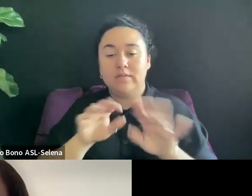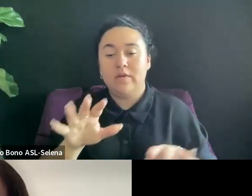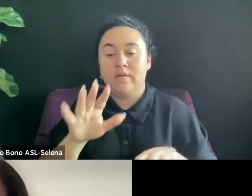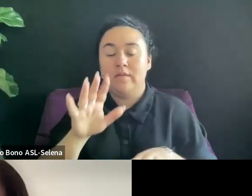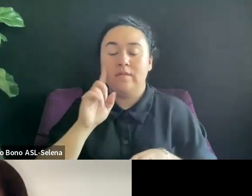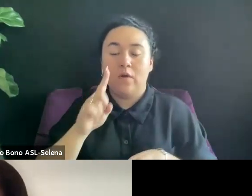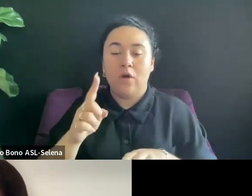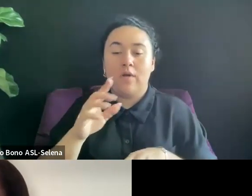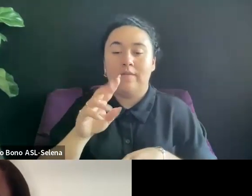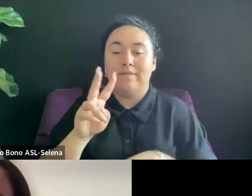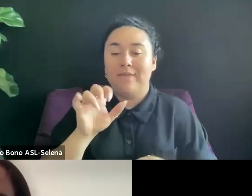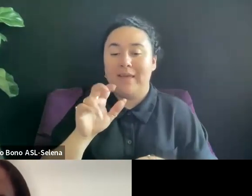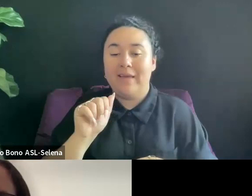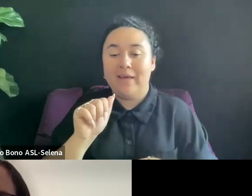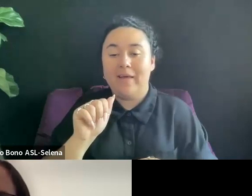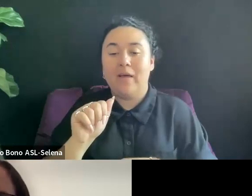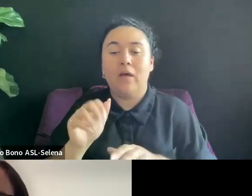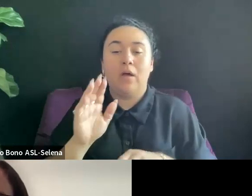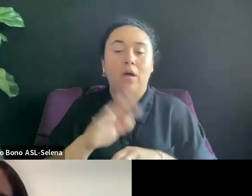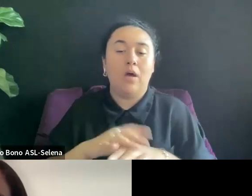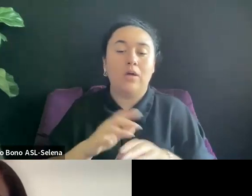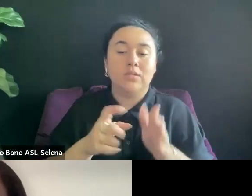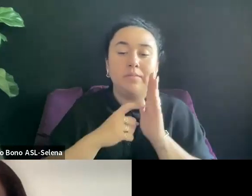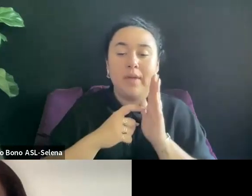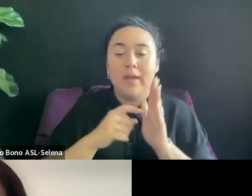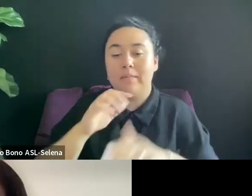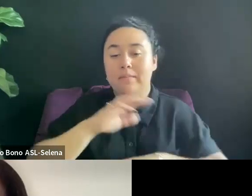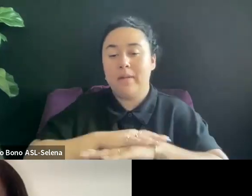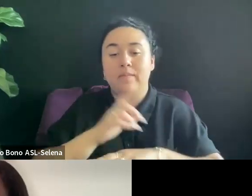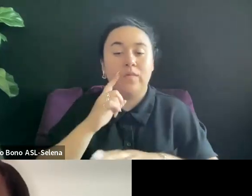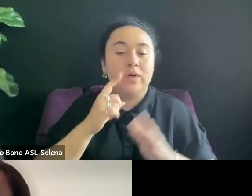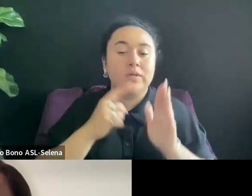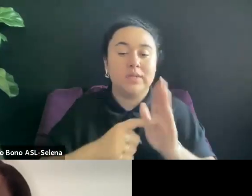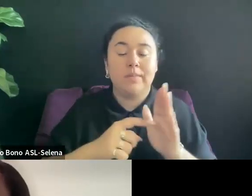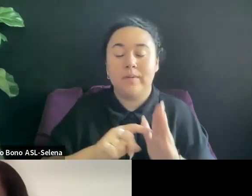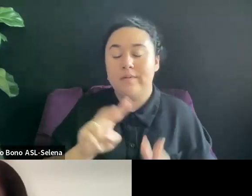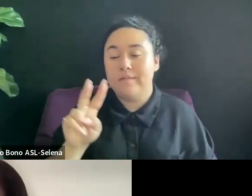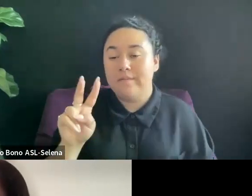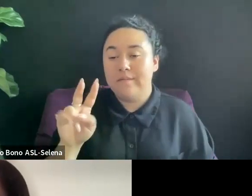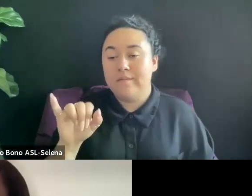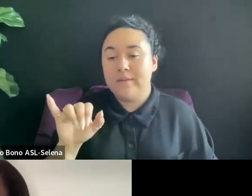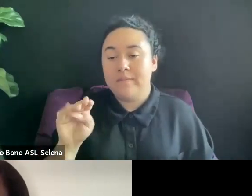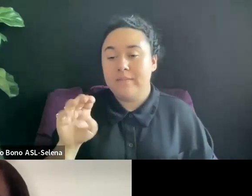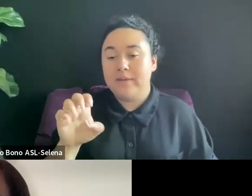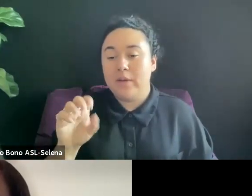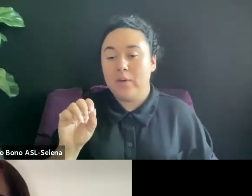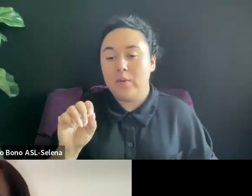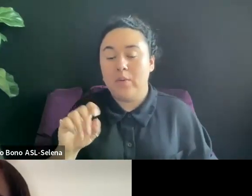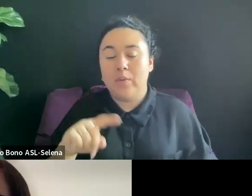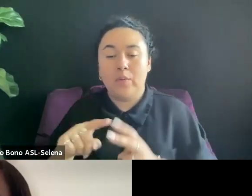LIKE YOUTUBE INSTEAD OF FINDING A STREAMING DISTRIBUTOR? SO THAT IS AN EXCELLENT QUESTION.